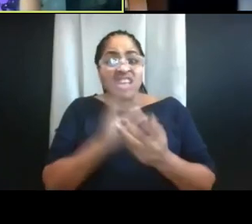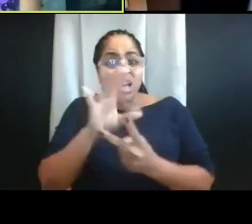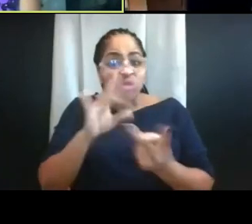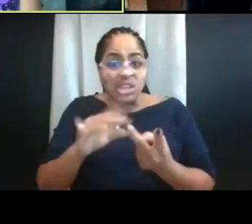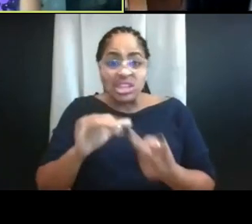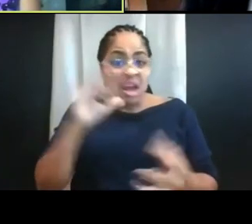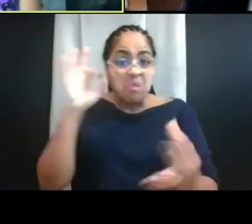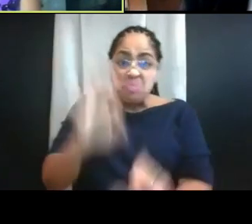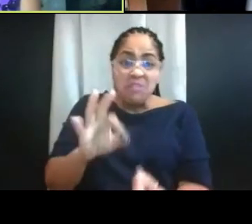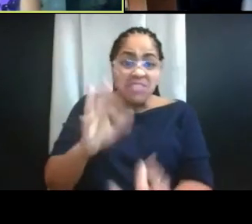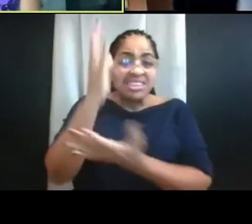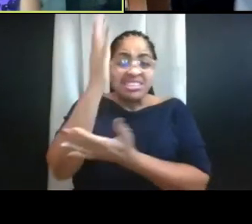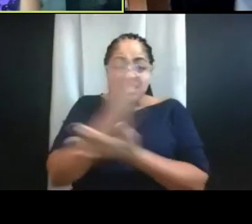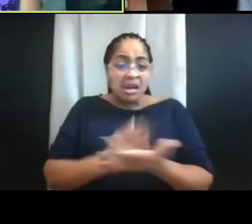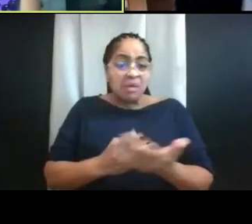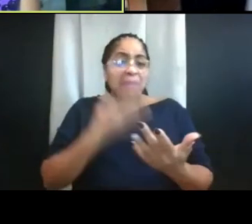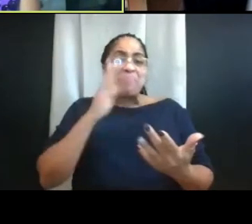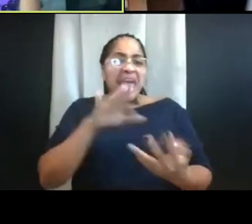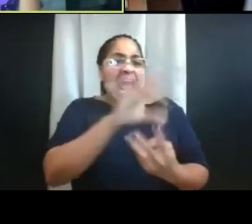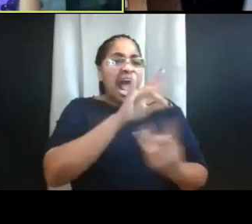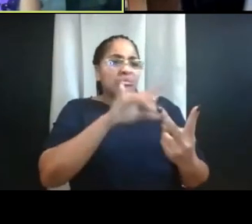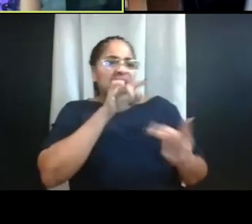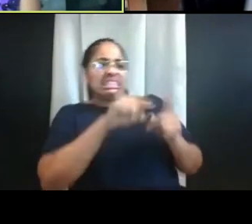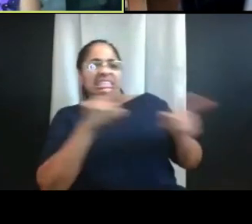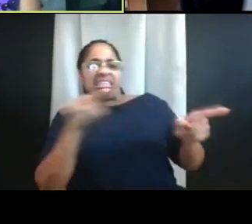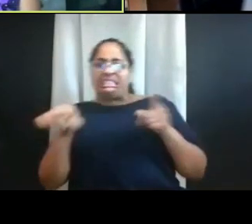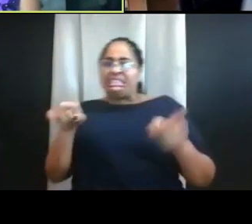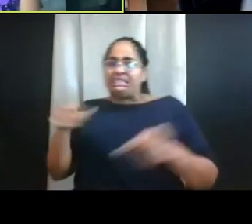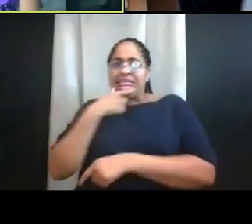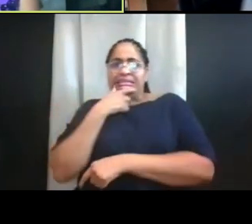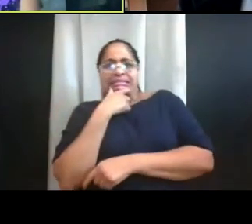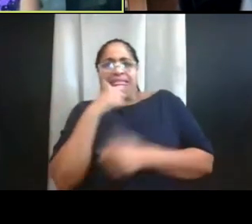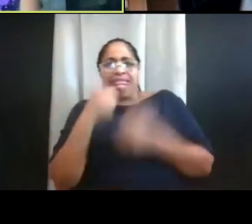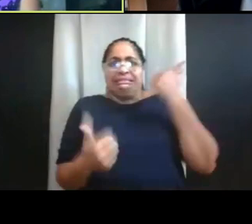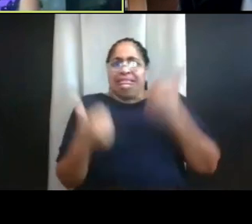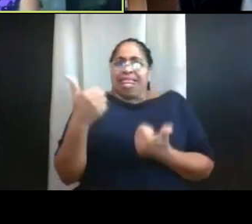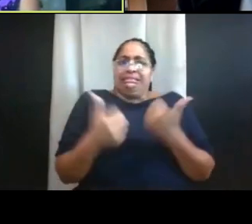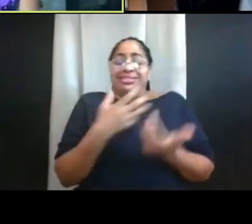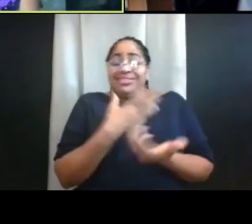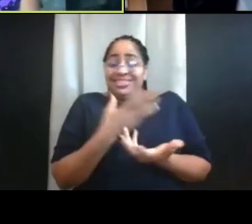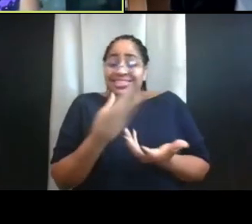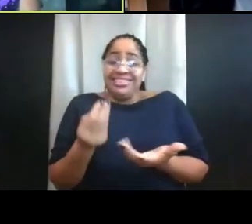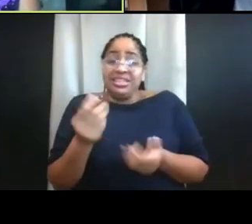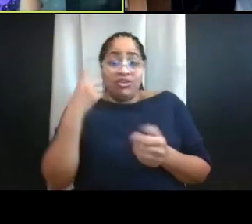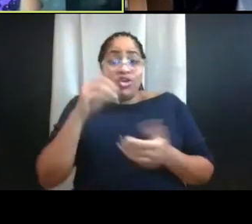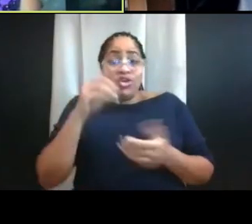And this has been very disruptive to many of the students. To the students and families, this is unfair.